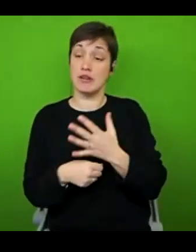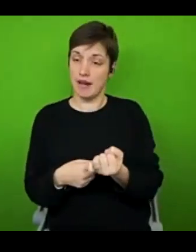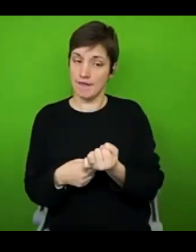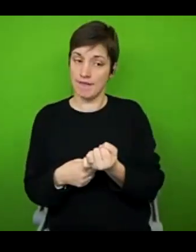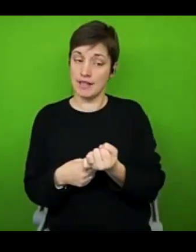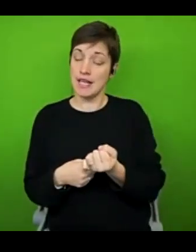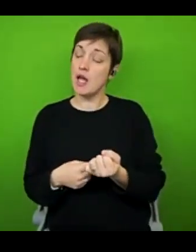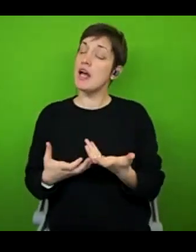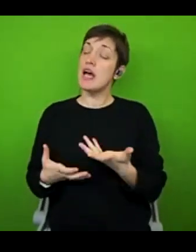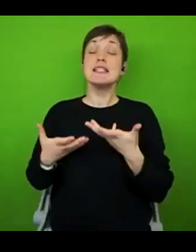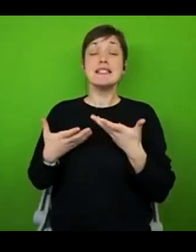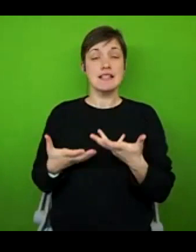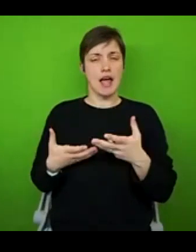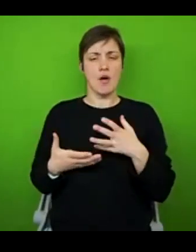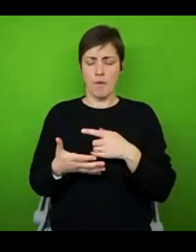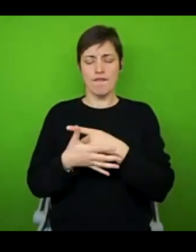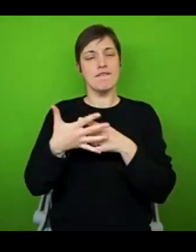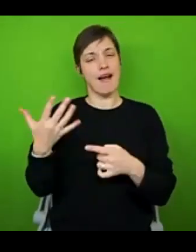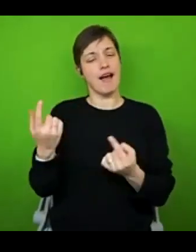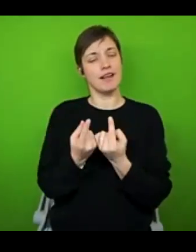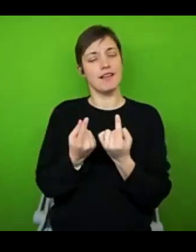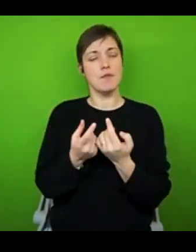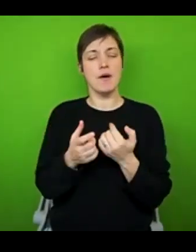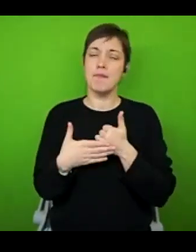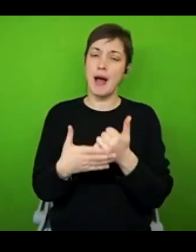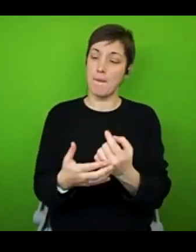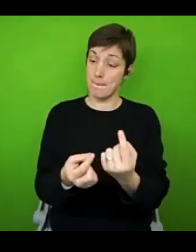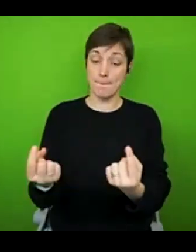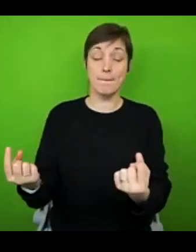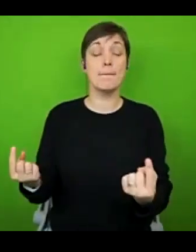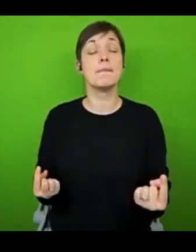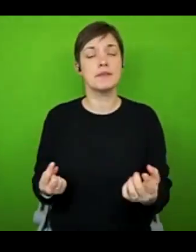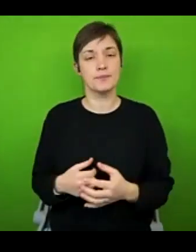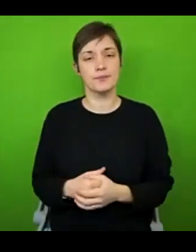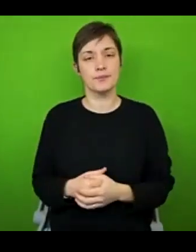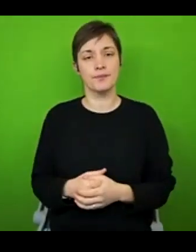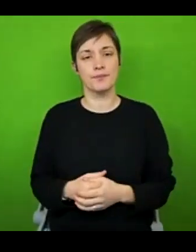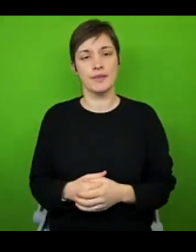I want to share five things that might help you on a personal level. So I want this to be a mix of practical tips,